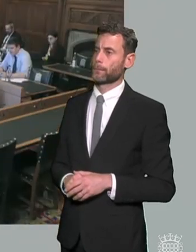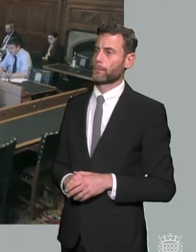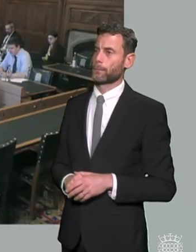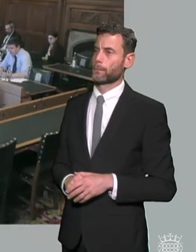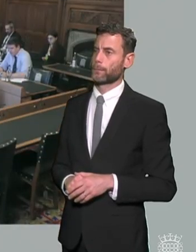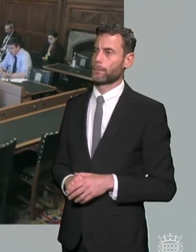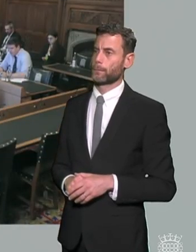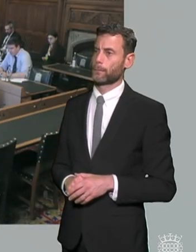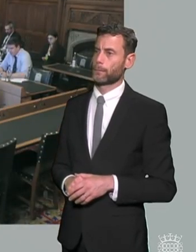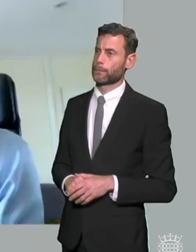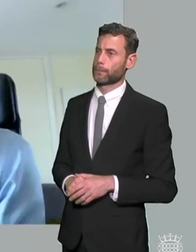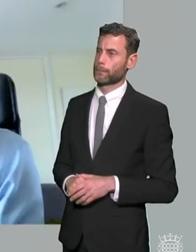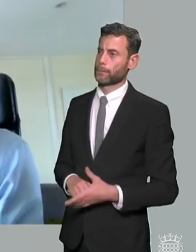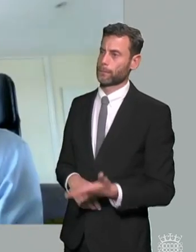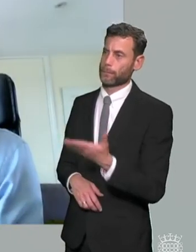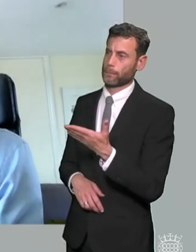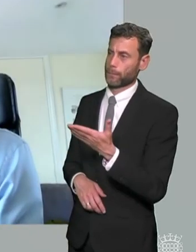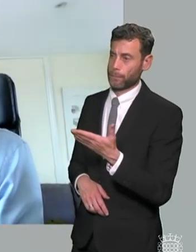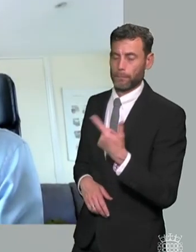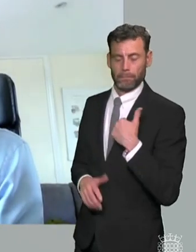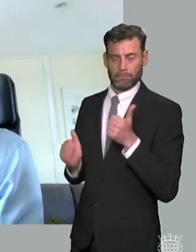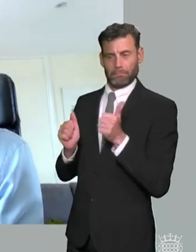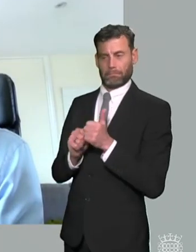yeah i i i'd completely support emojin said is that that